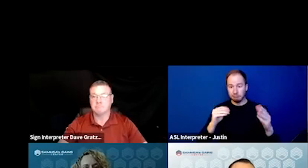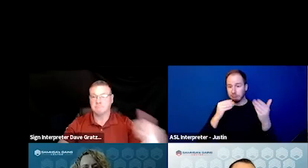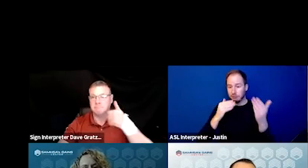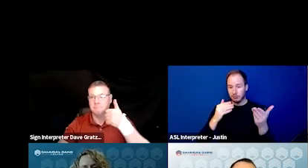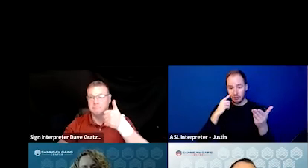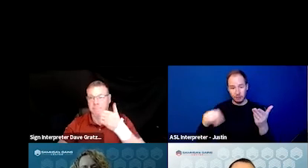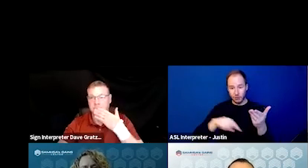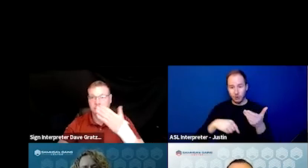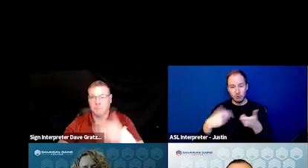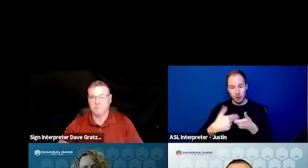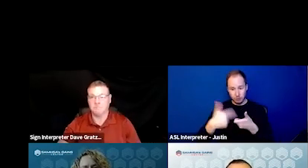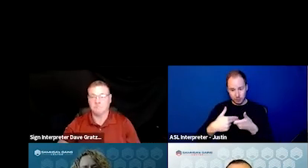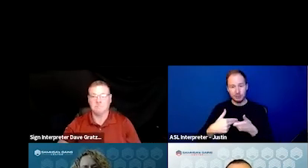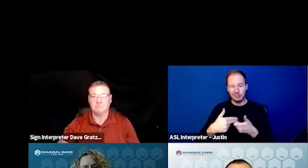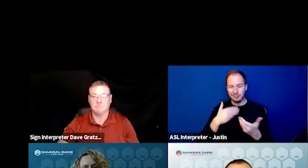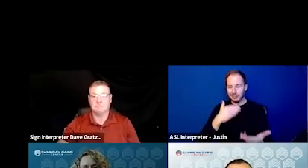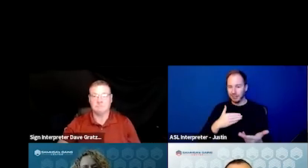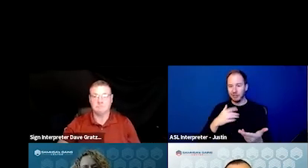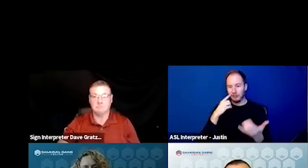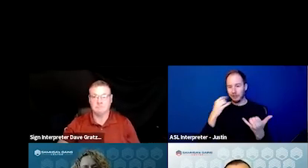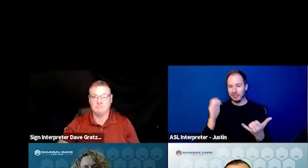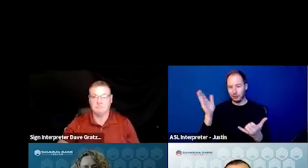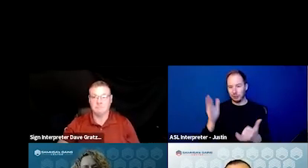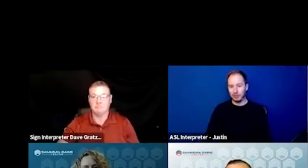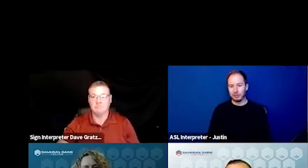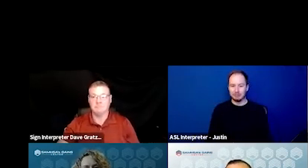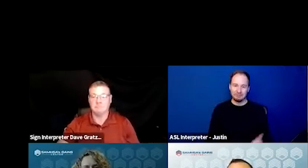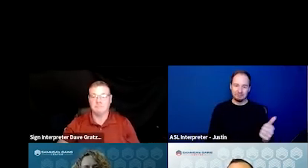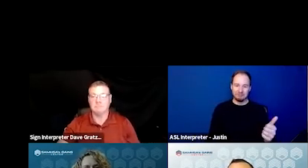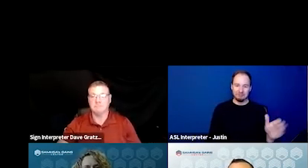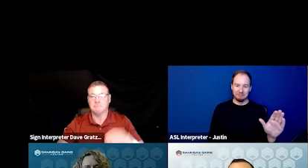for participating in today's webinar. Thanks everybody. Bye.